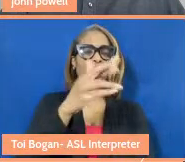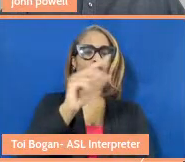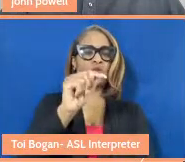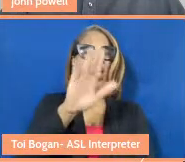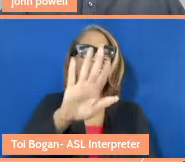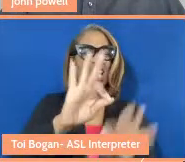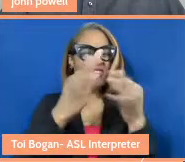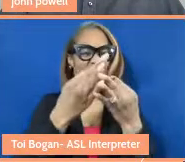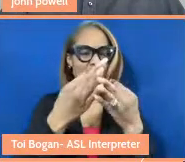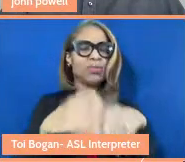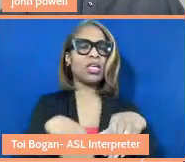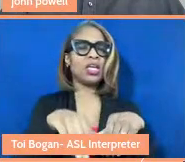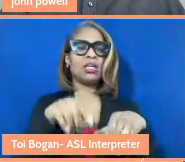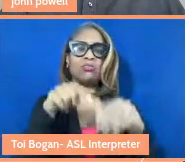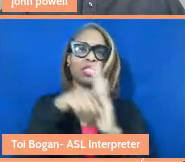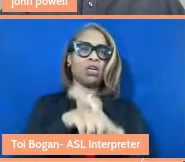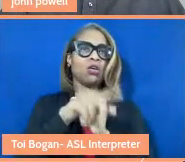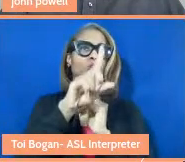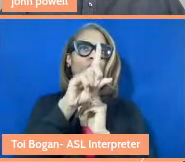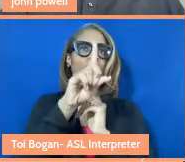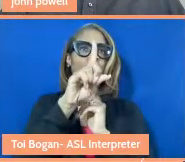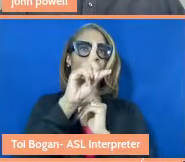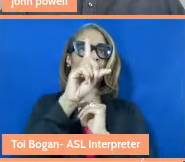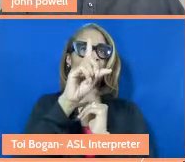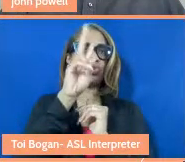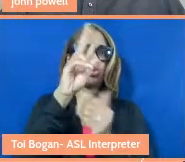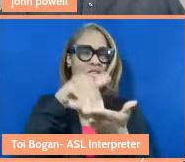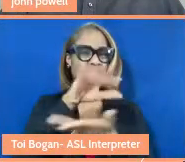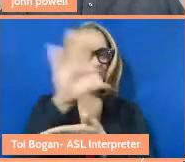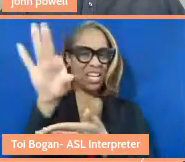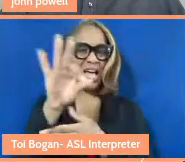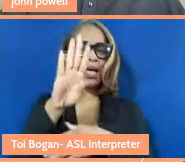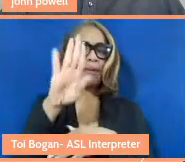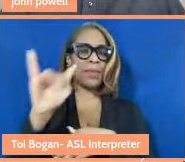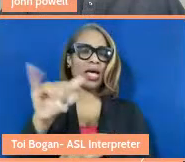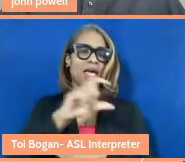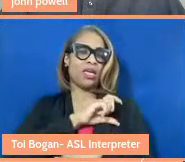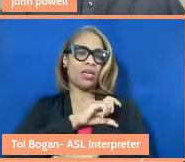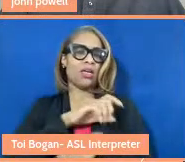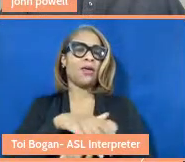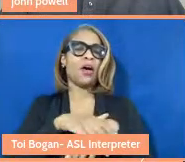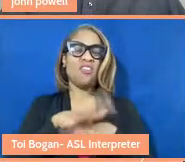by Bay Area Rapid Transit officer Johannes Mehserle. Anyway, I'm interviewing Cat,